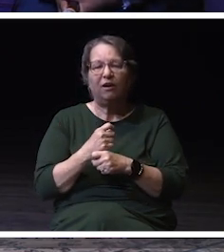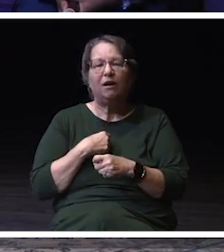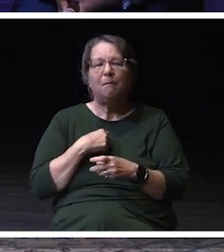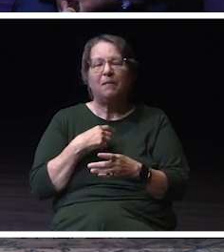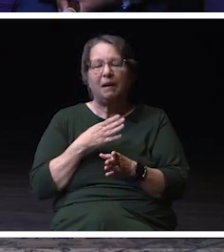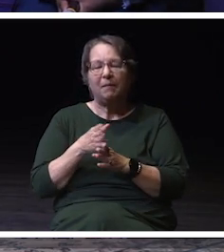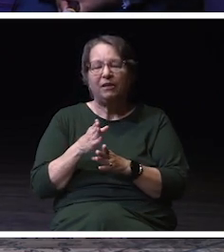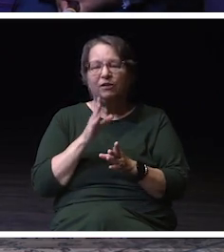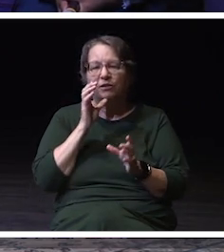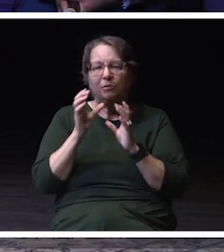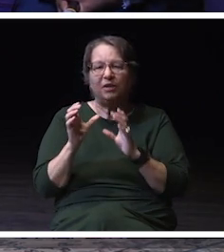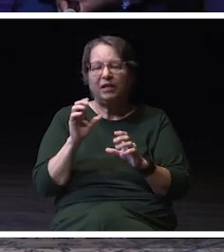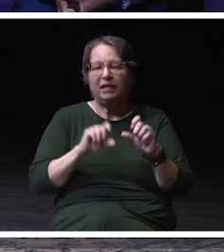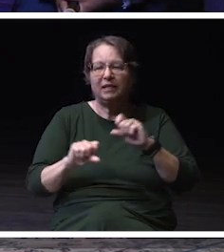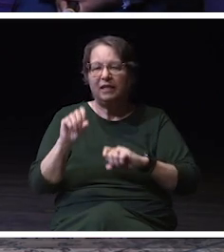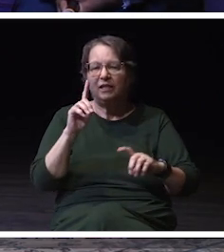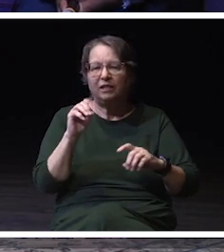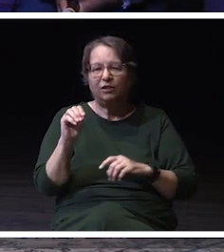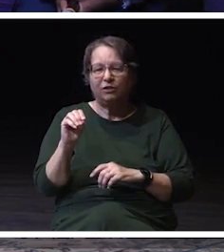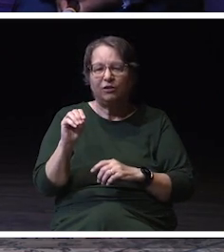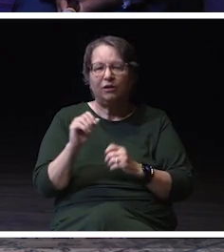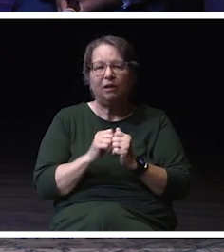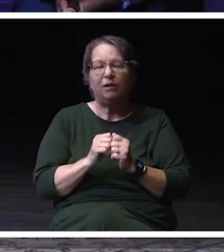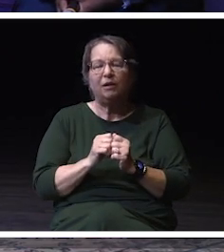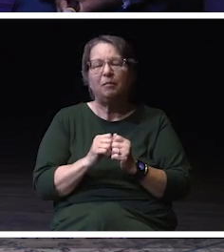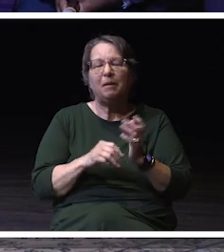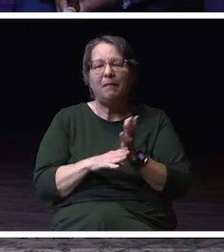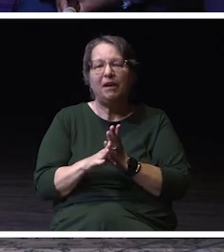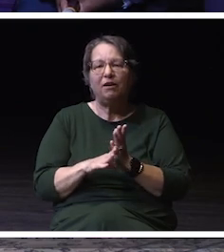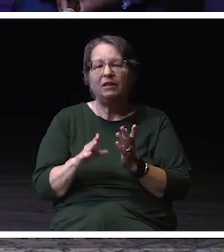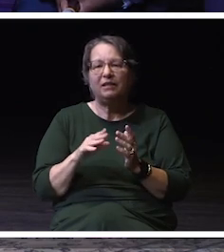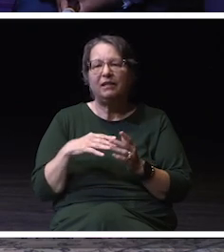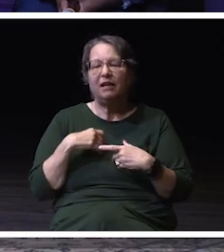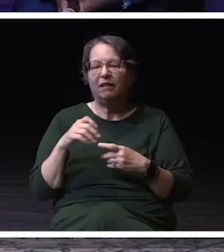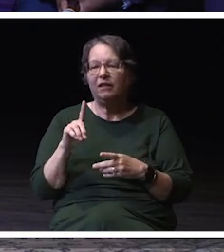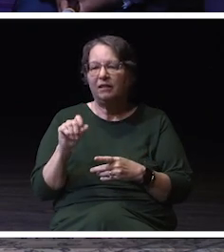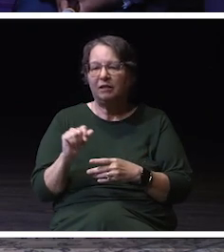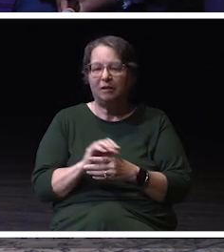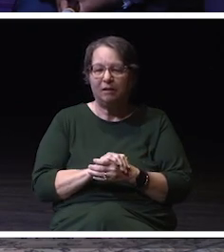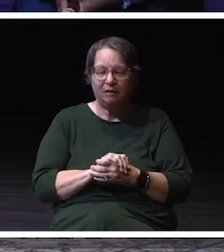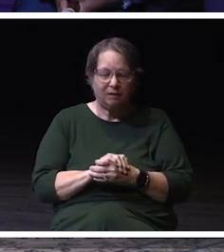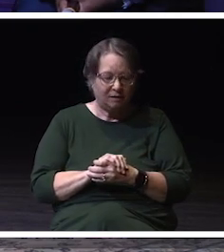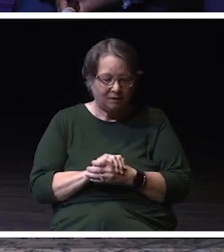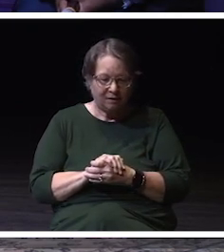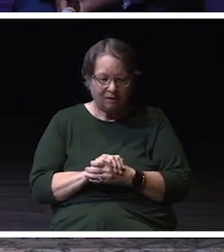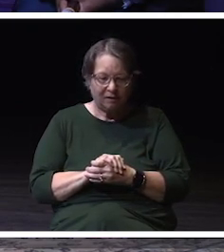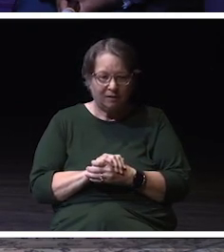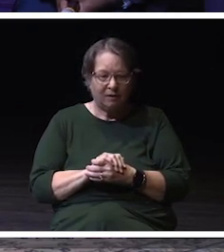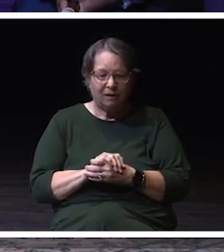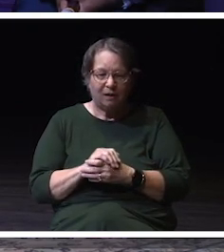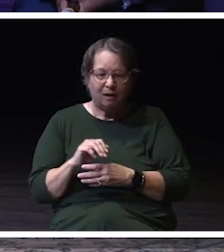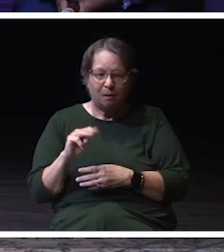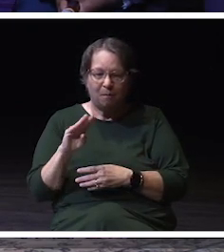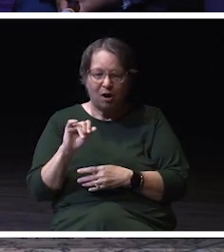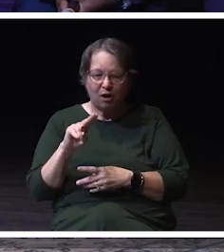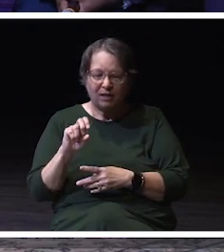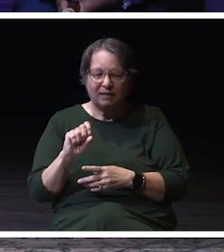with a minor in family health and disabilities. I'm Marco Cortez-Lema. I'm a I'm a third year. I use he/him pronouns